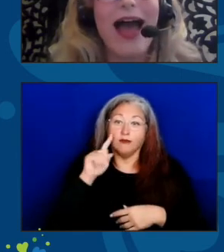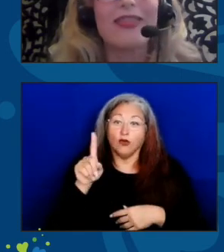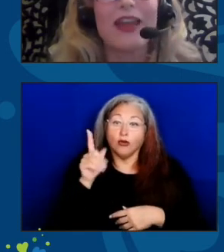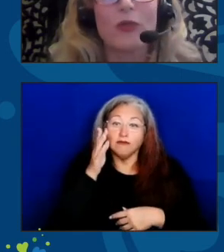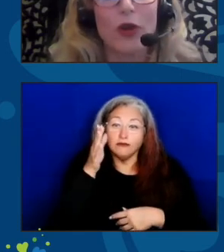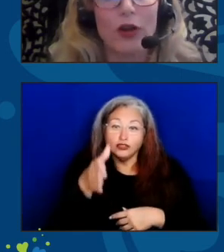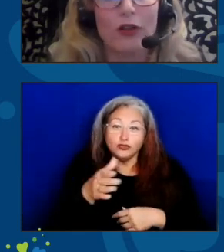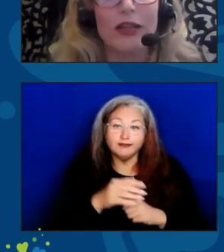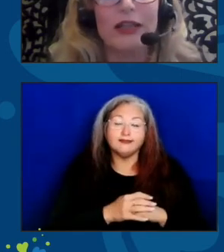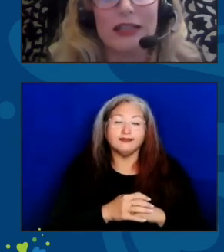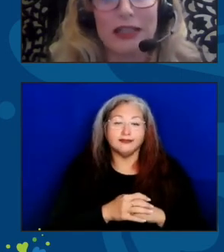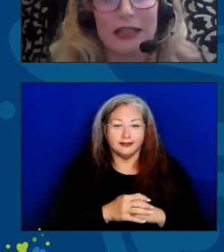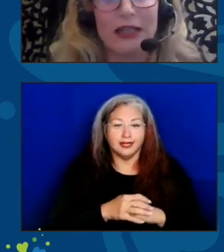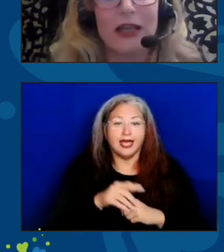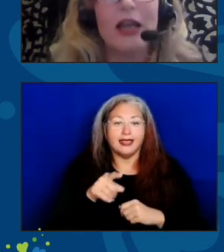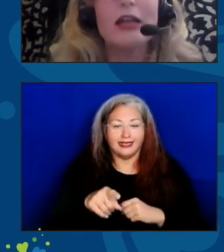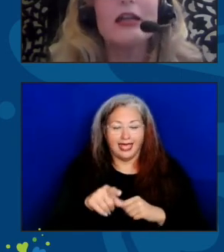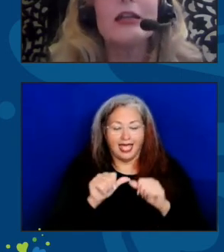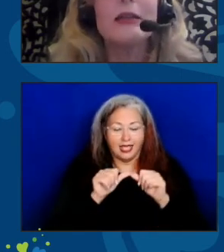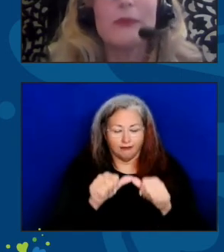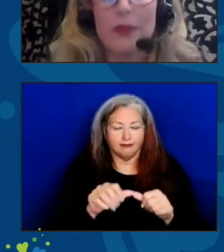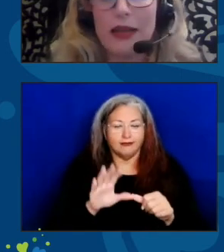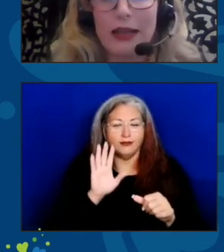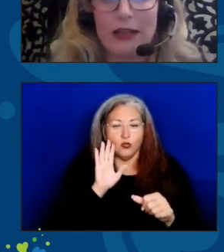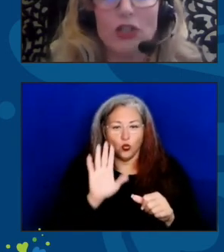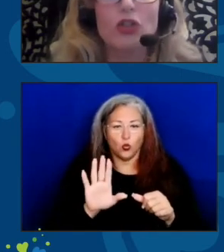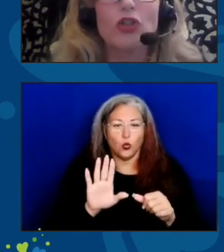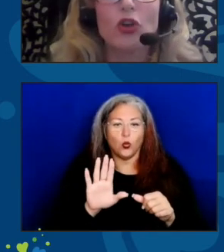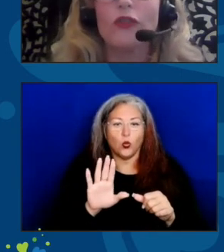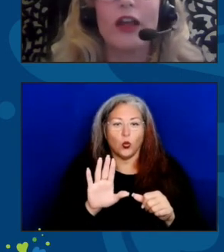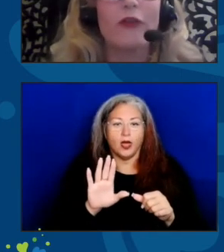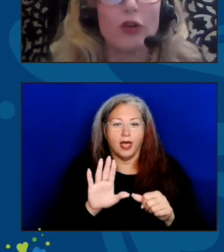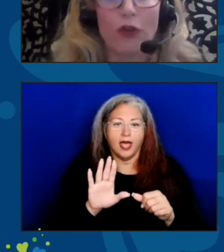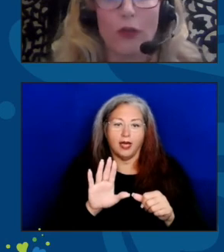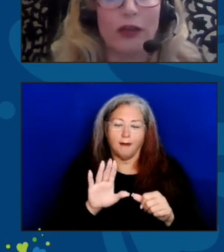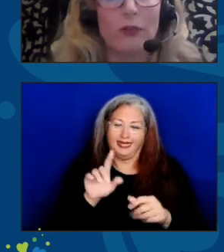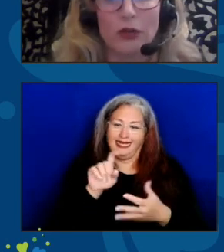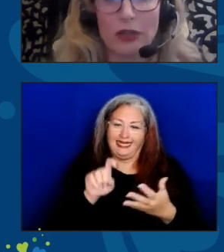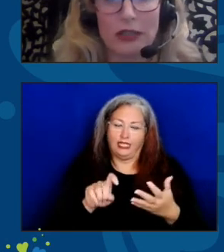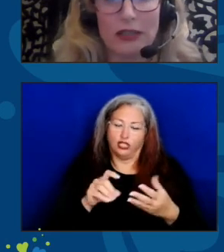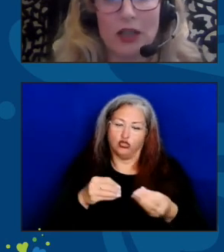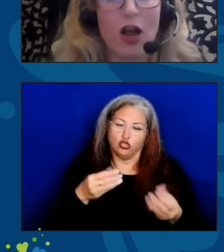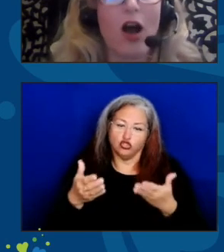and they will, indeed, be needed to serve the ever-growing communities